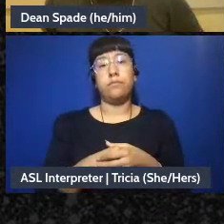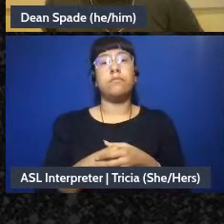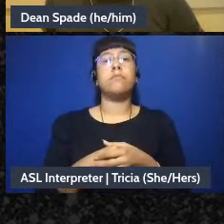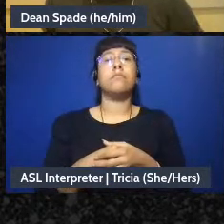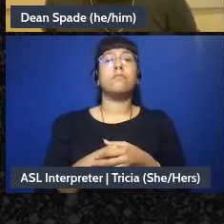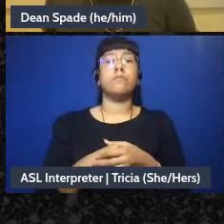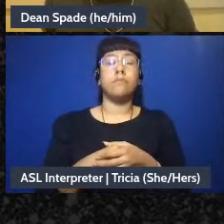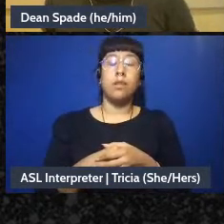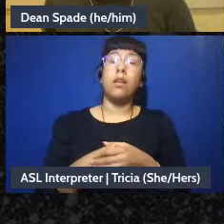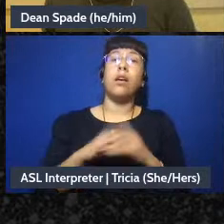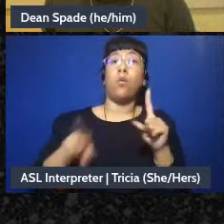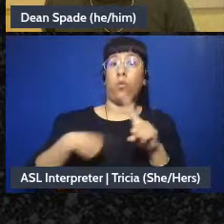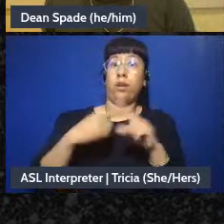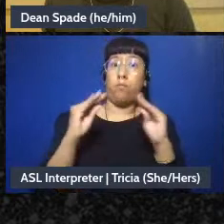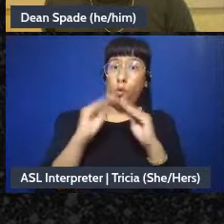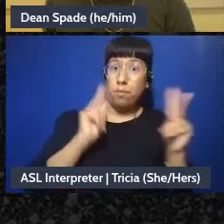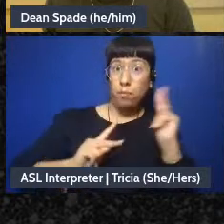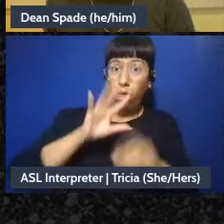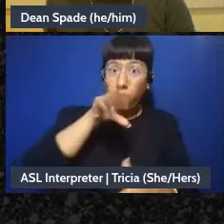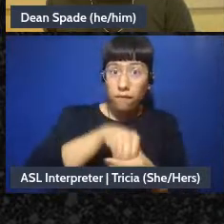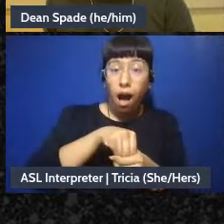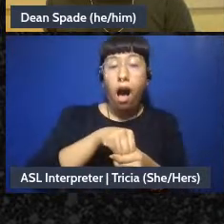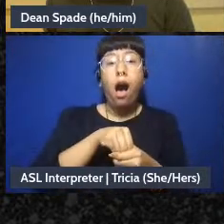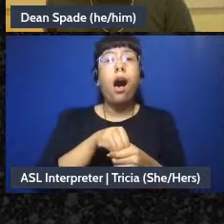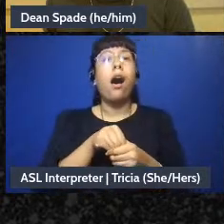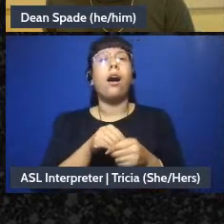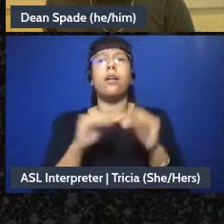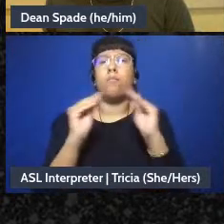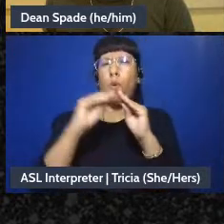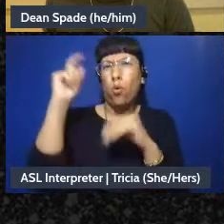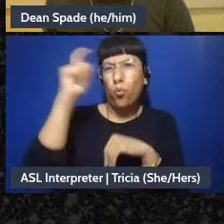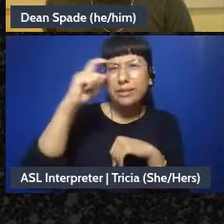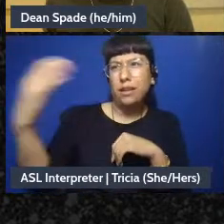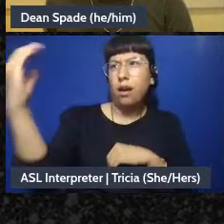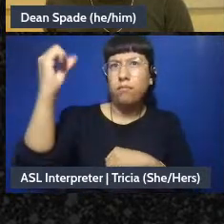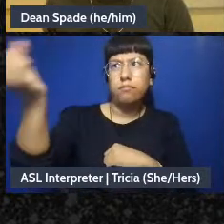and plans together, like, when you have more perspectives when people have different life